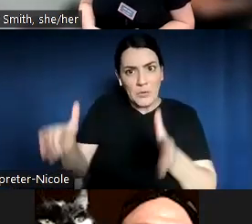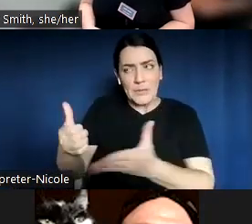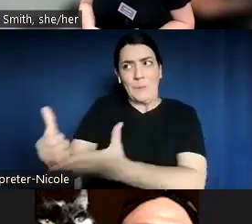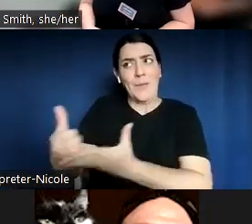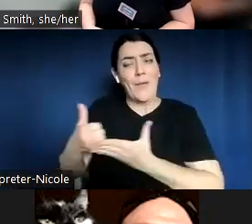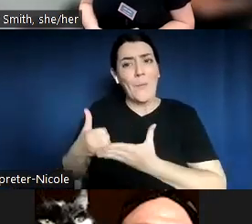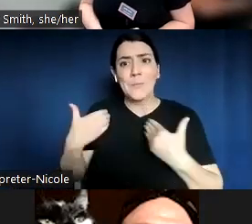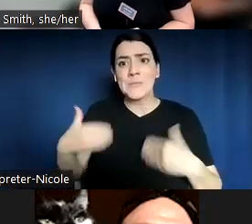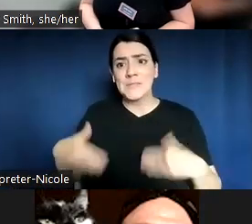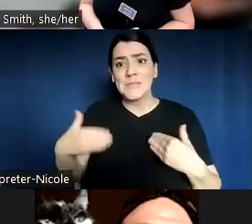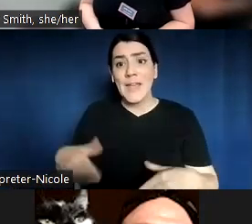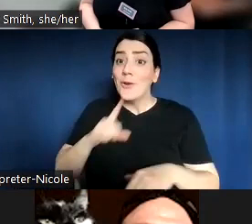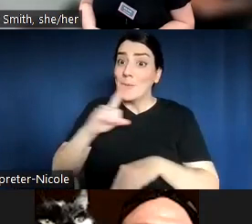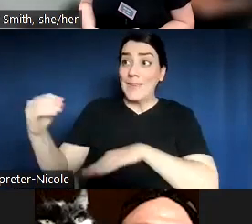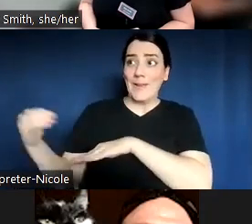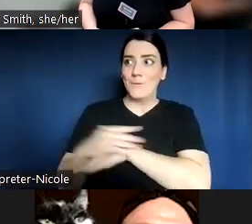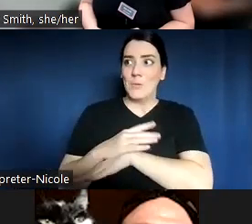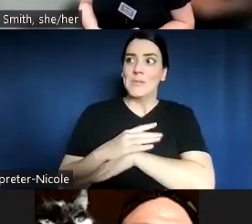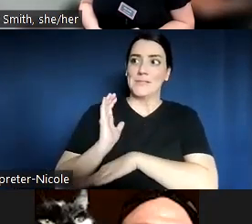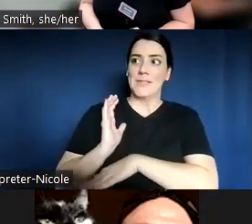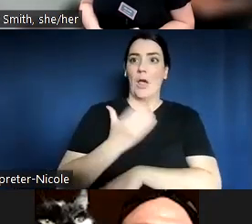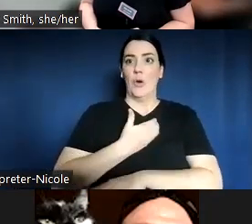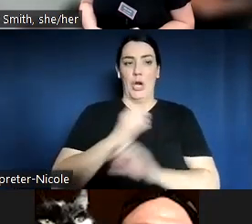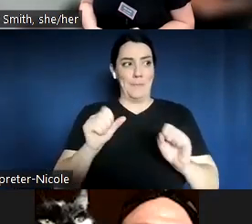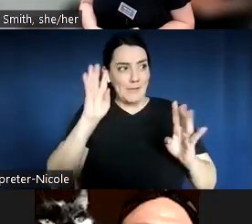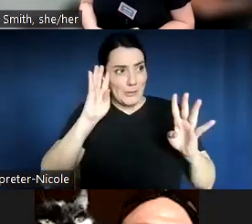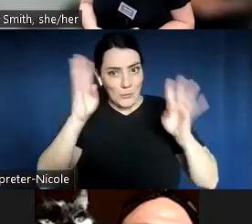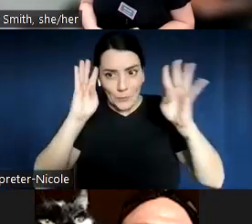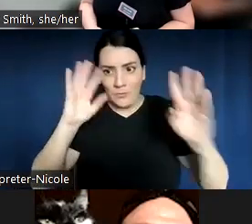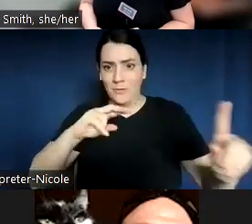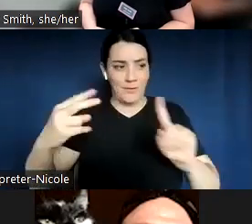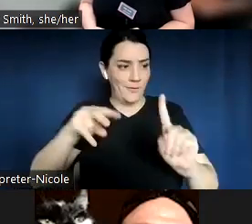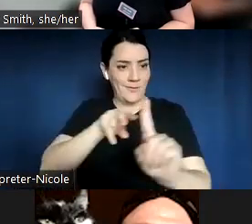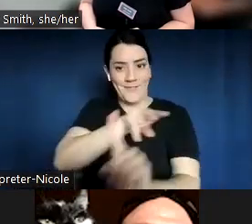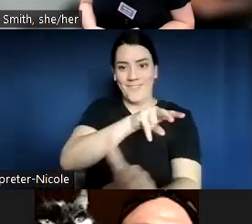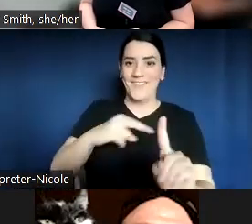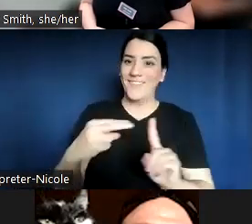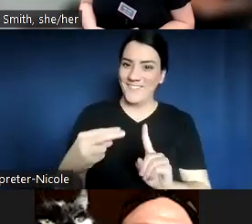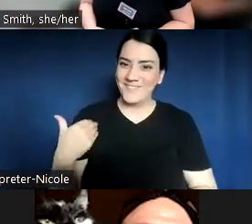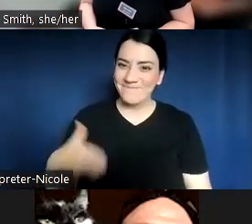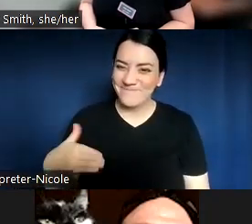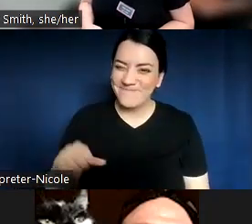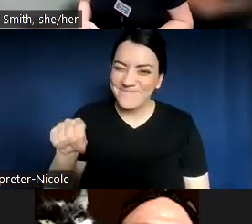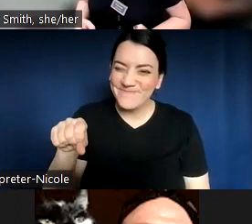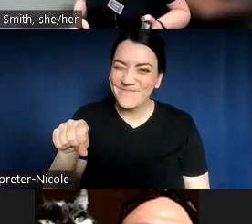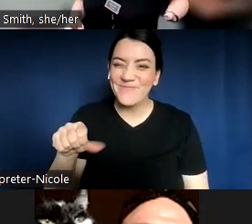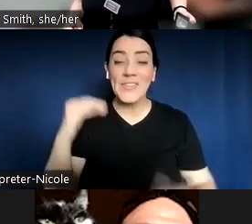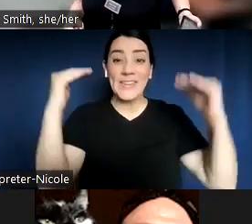creativity or bring us back to that space of different thinking. Okay, another question.